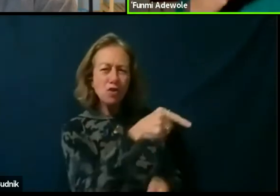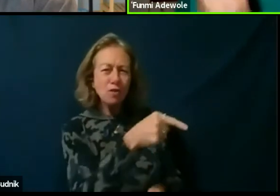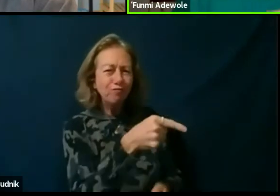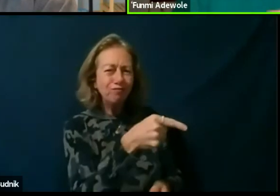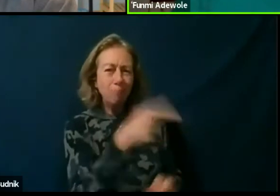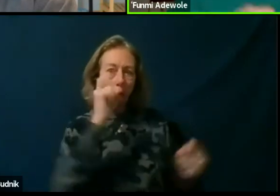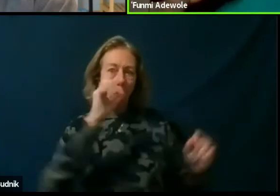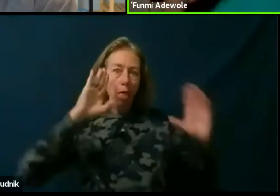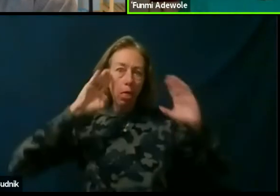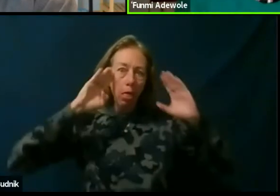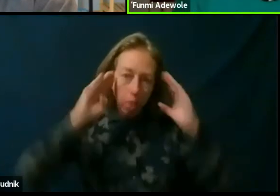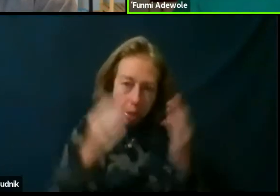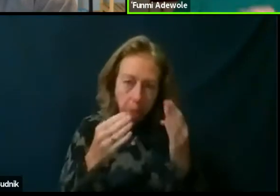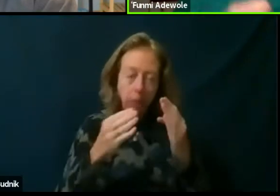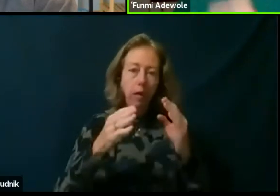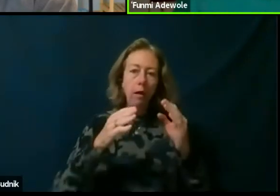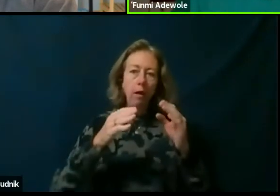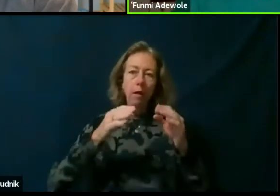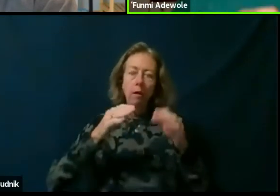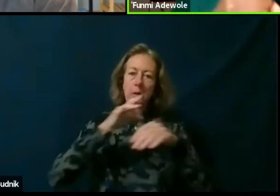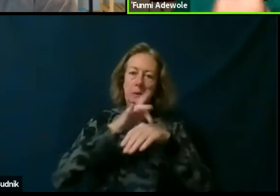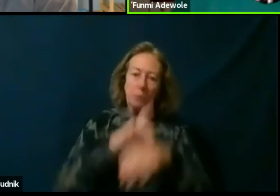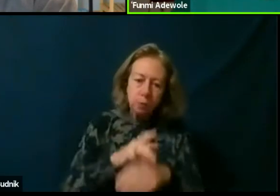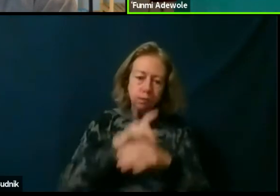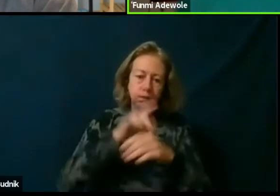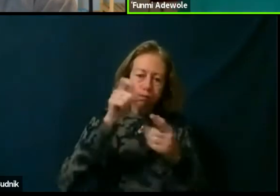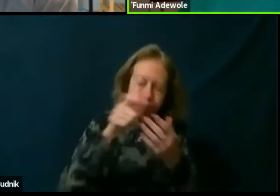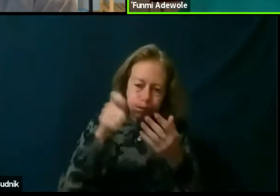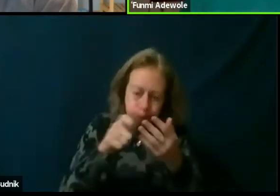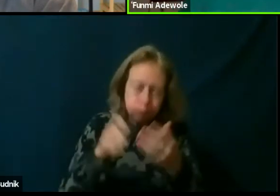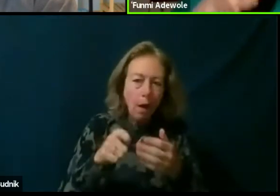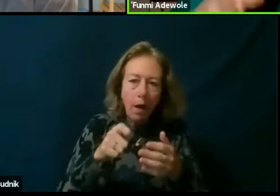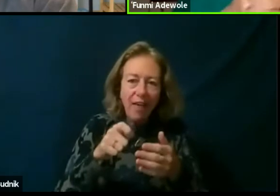so in it, so this, so that, they can't,